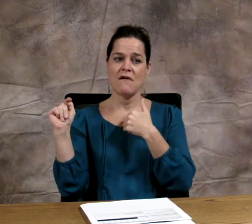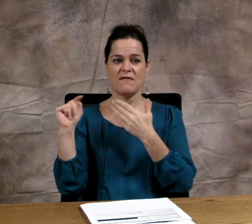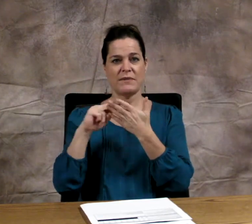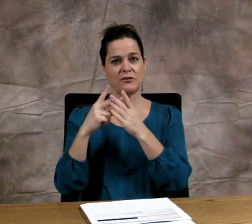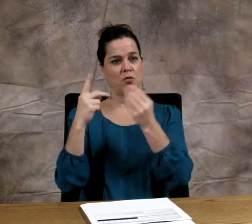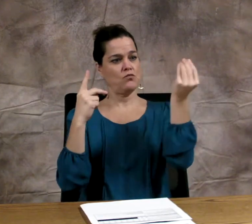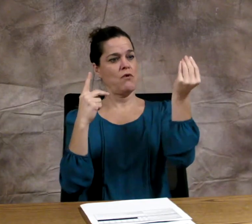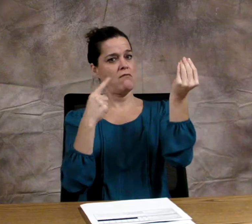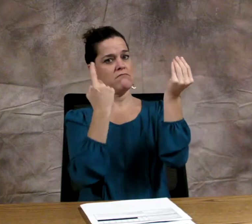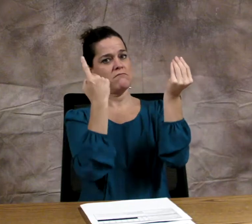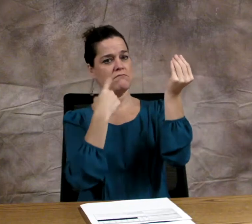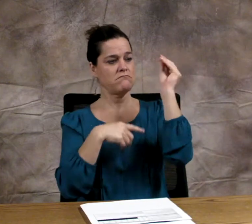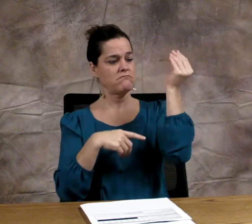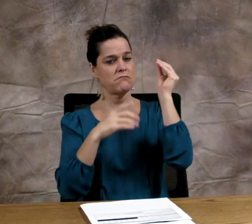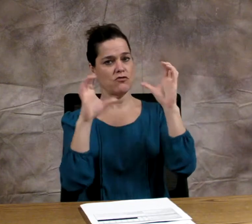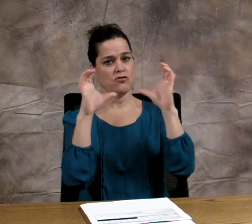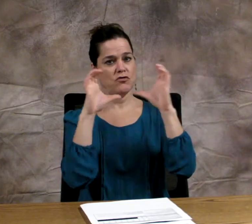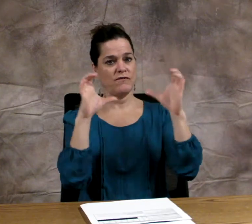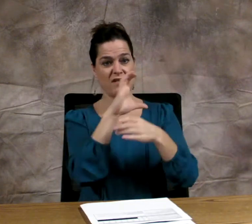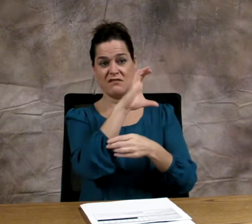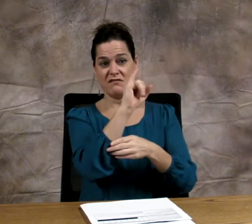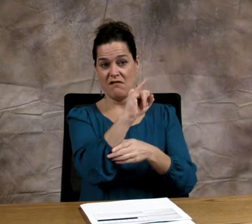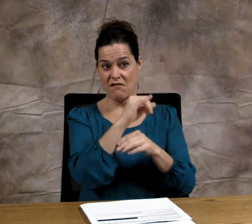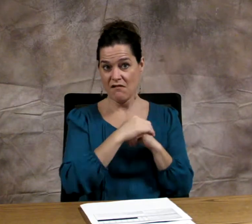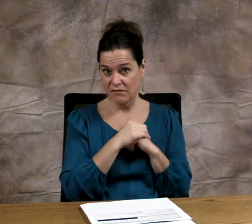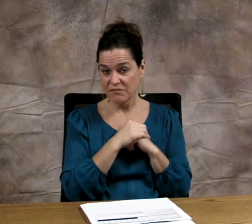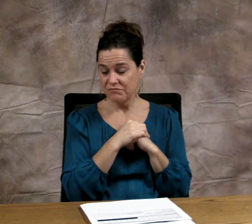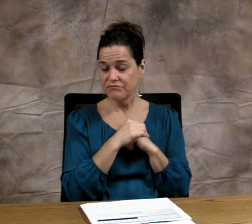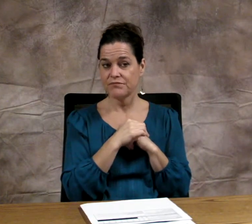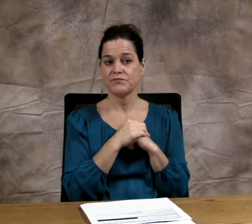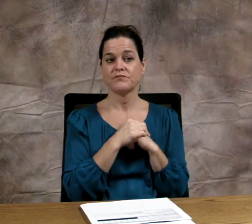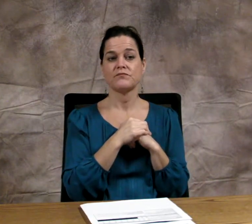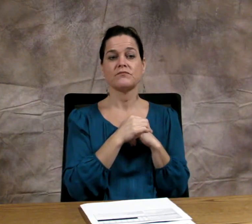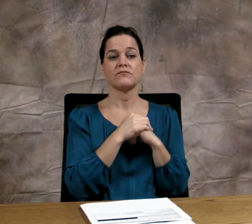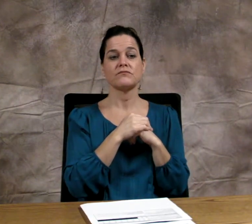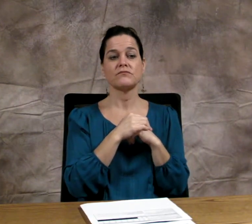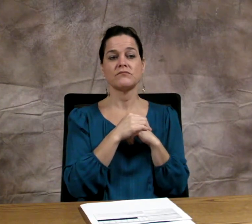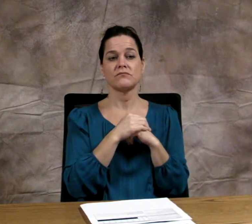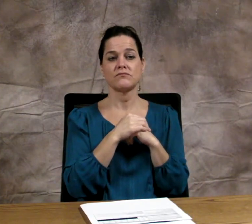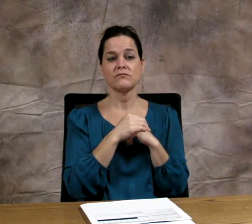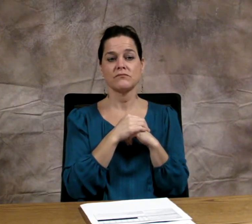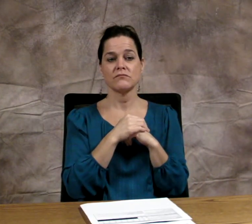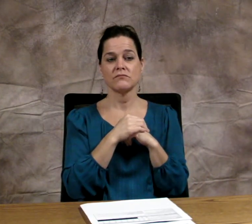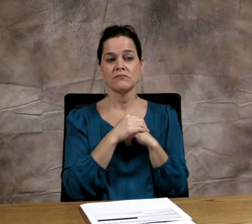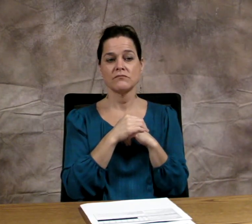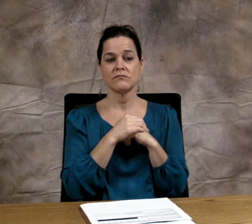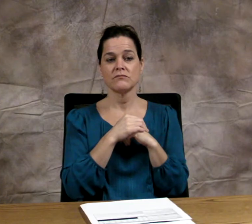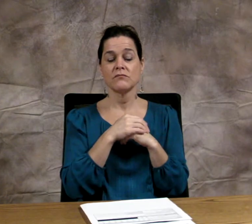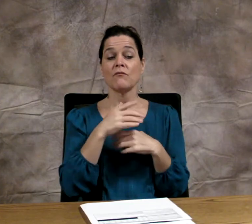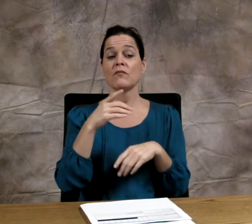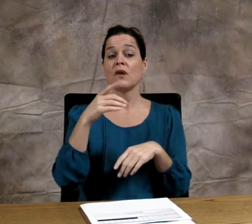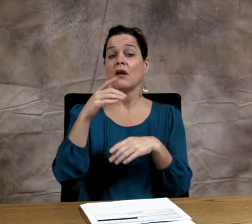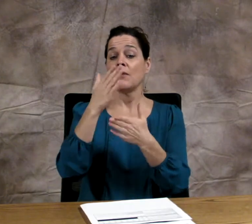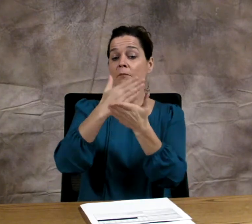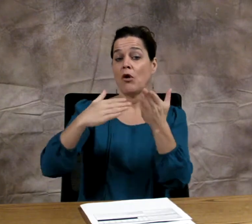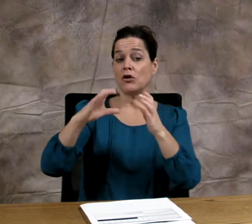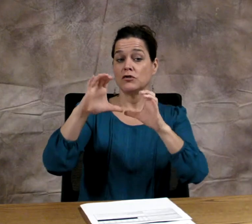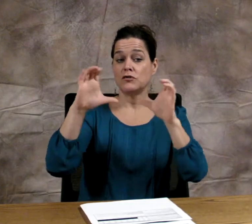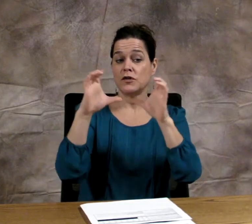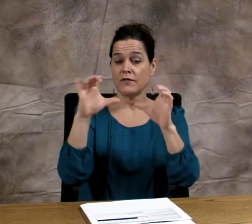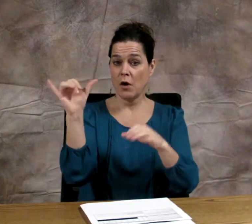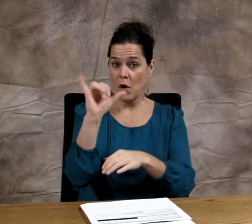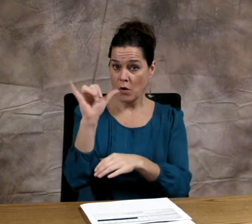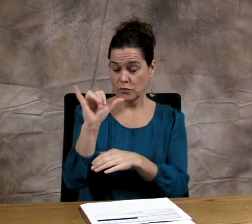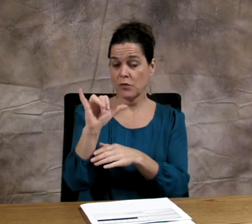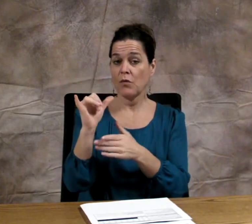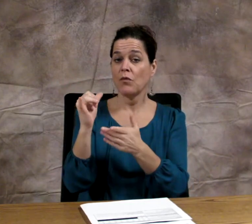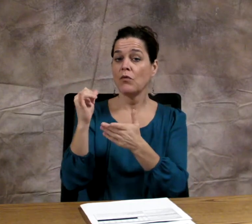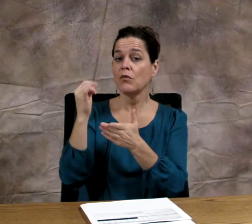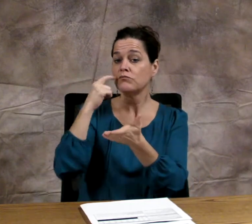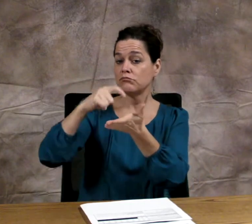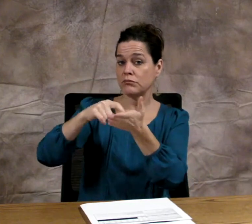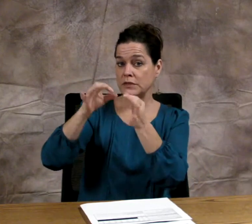but do not have the Certificate of Transliteration, CT.